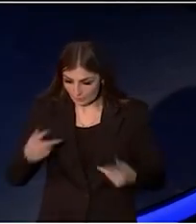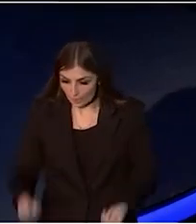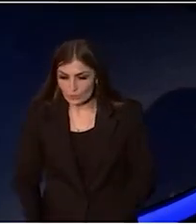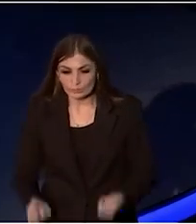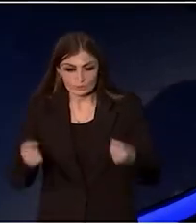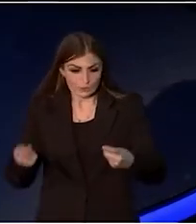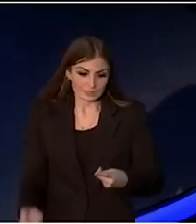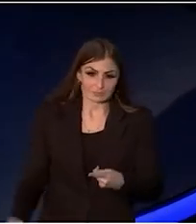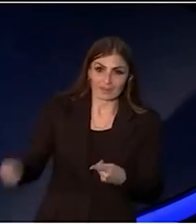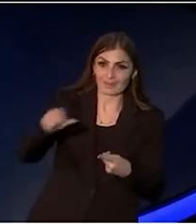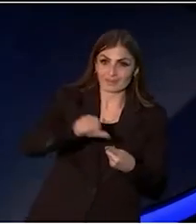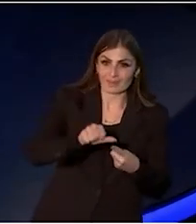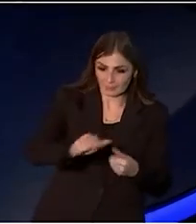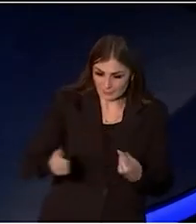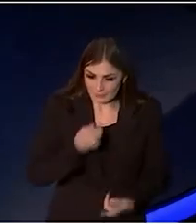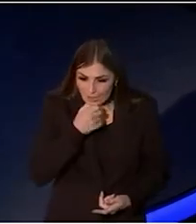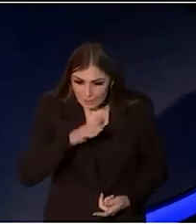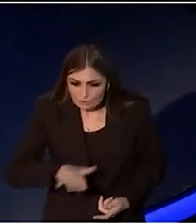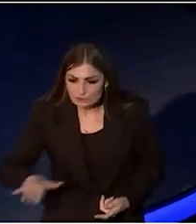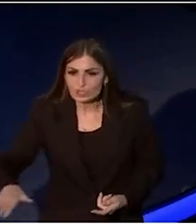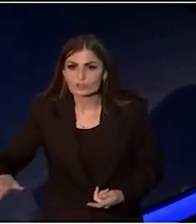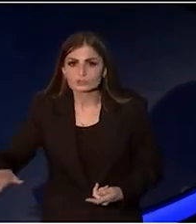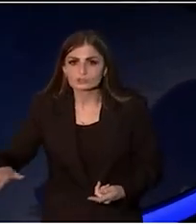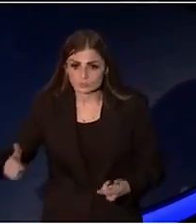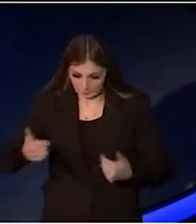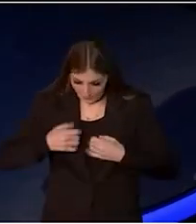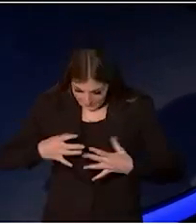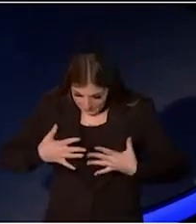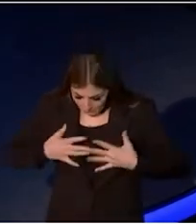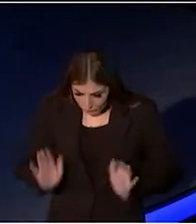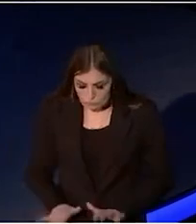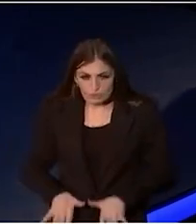And my childhood was characterised by its violence.